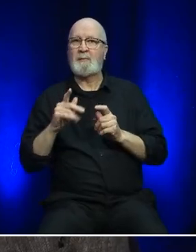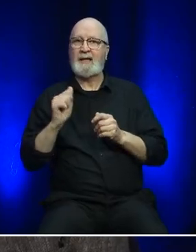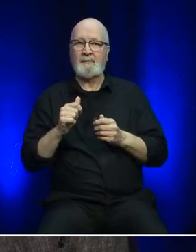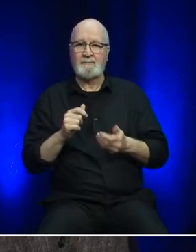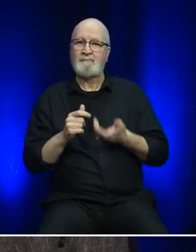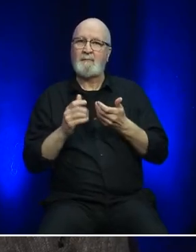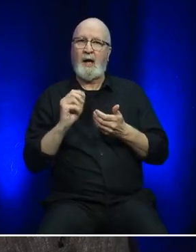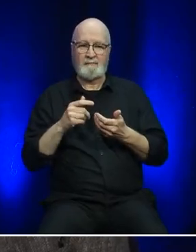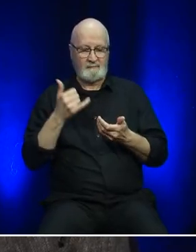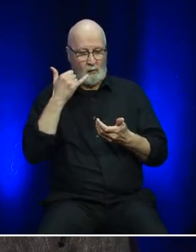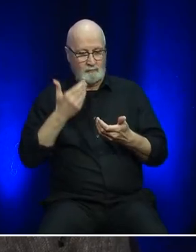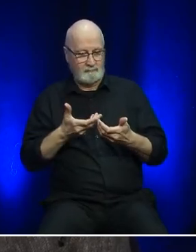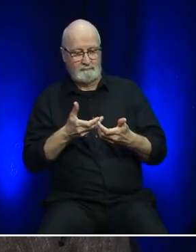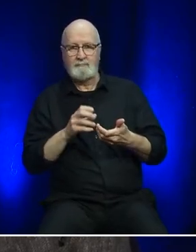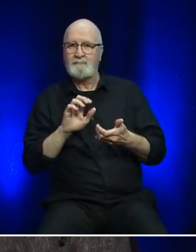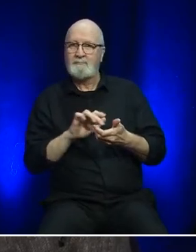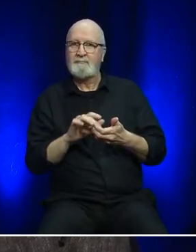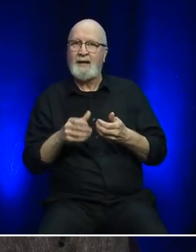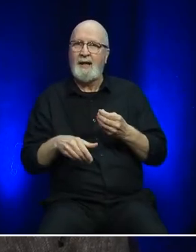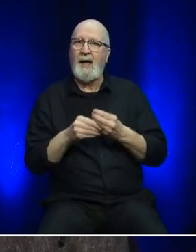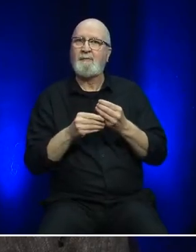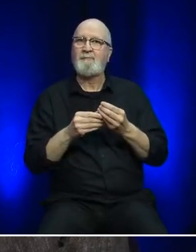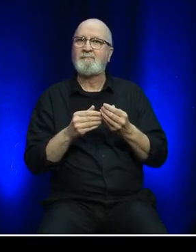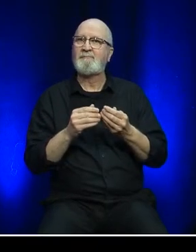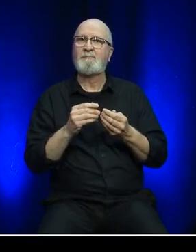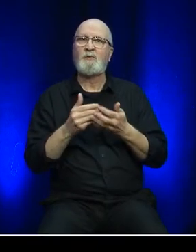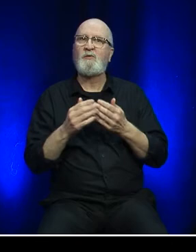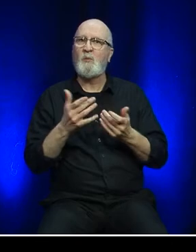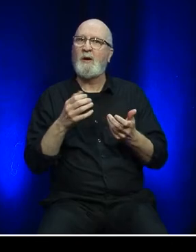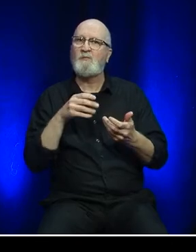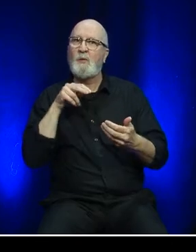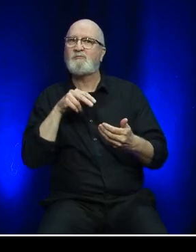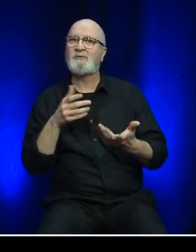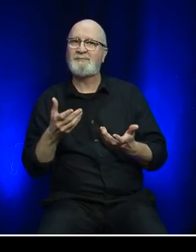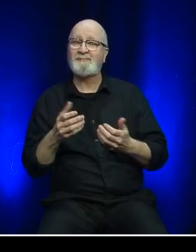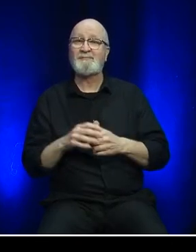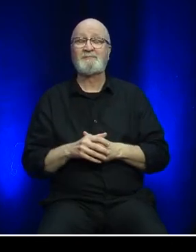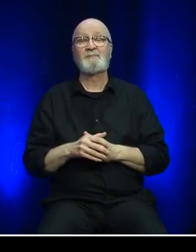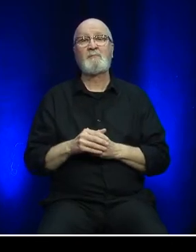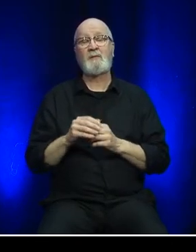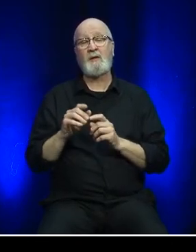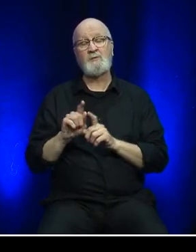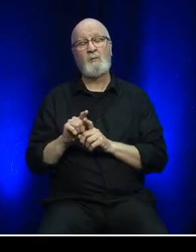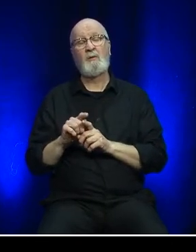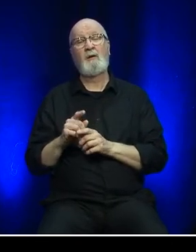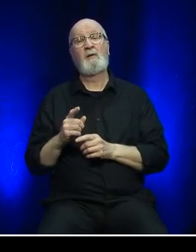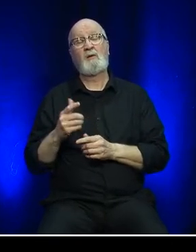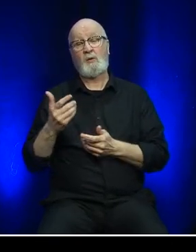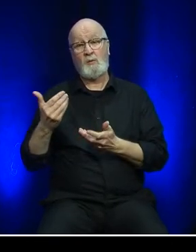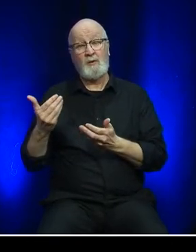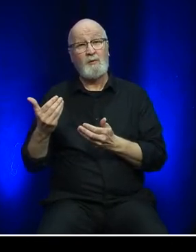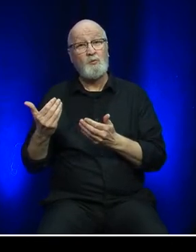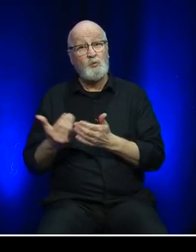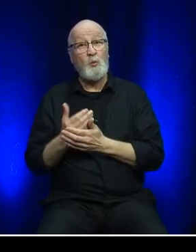We also launched a pet-friendly cabin pilot project to better understand customer expectations when travelling with pets